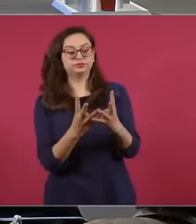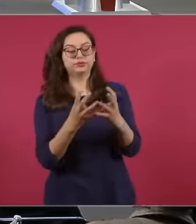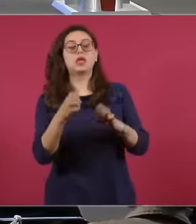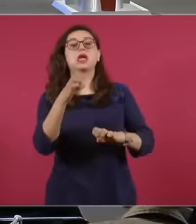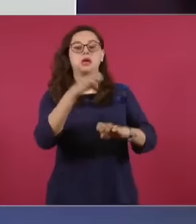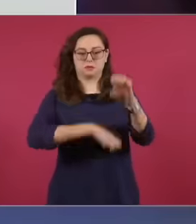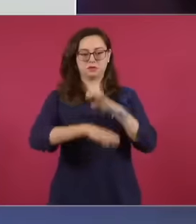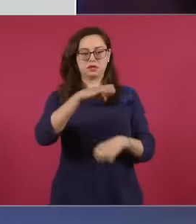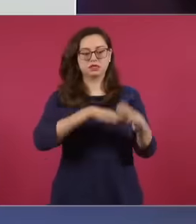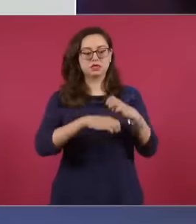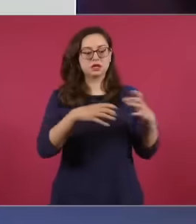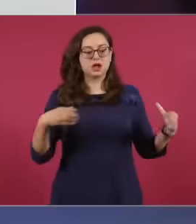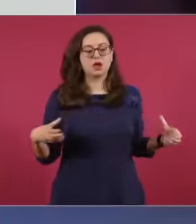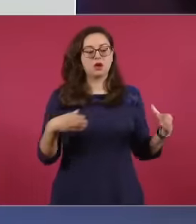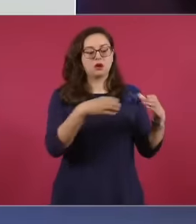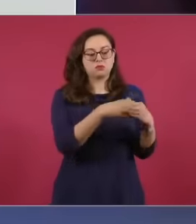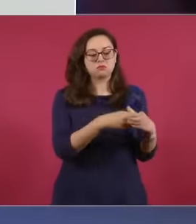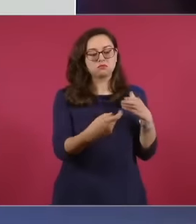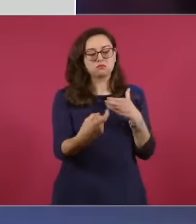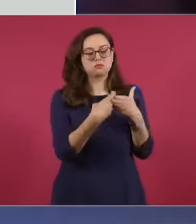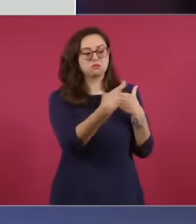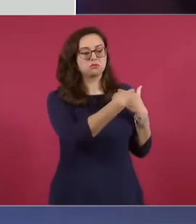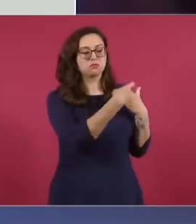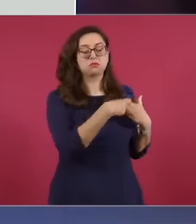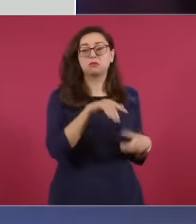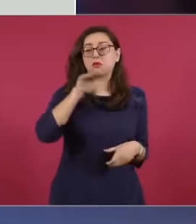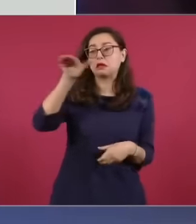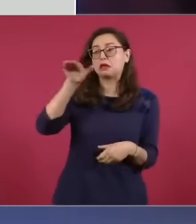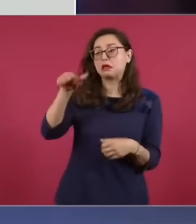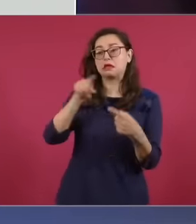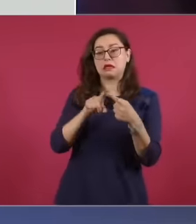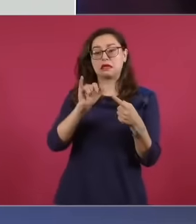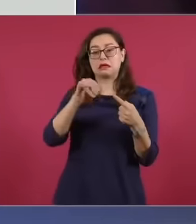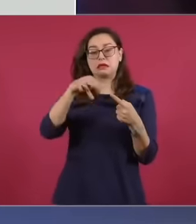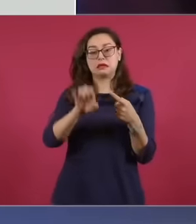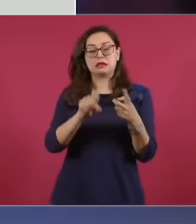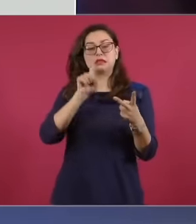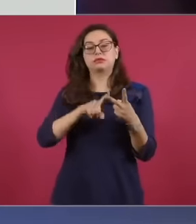and the electoral court of the judicial branch of the federation to